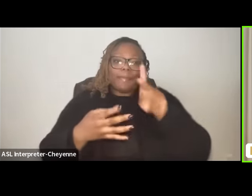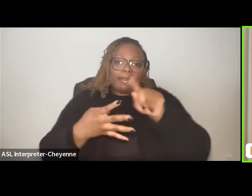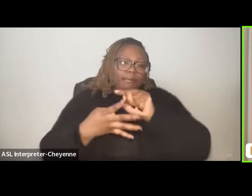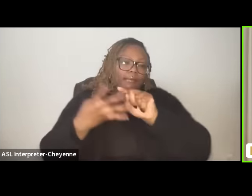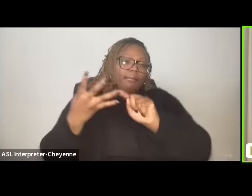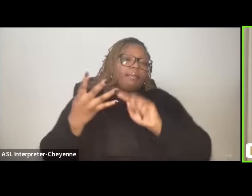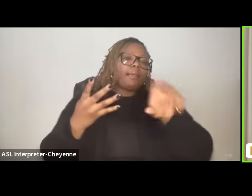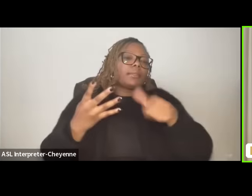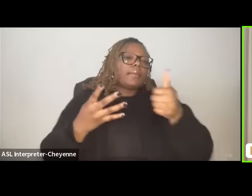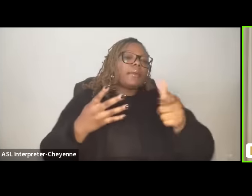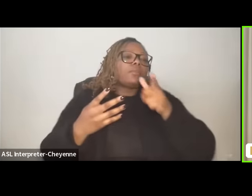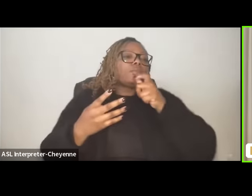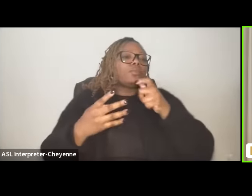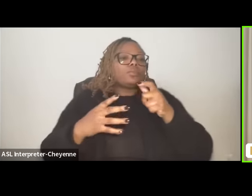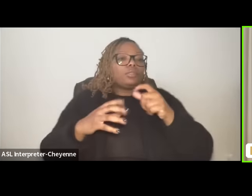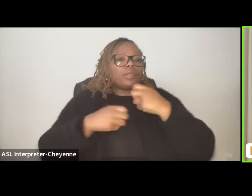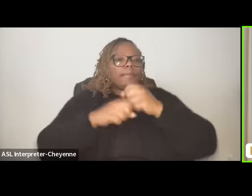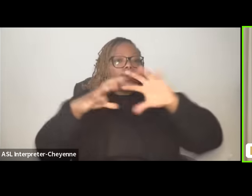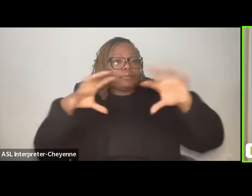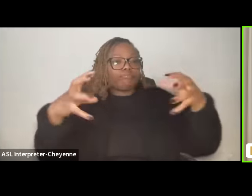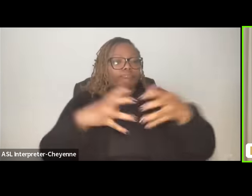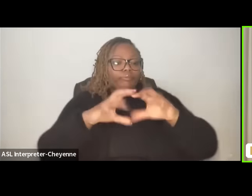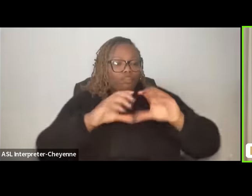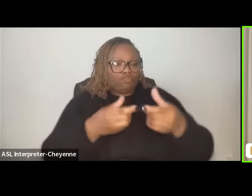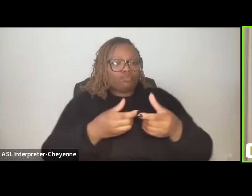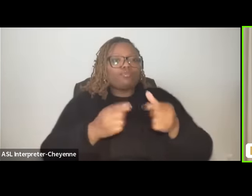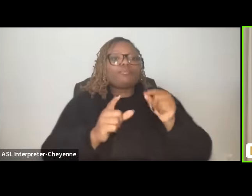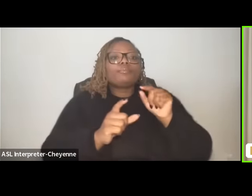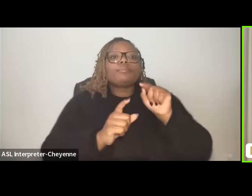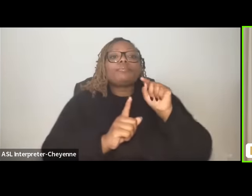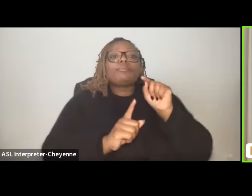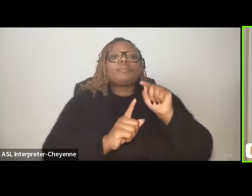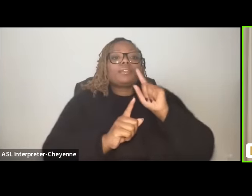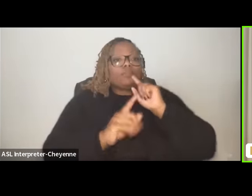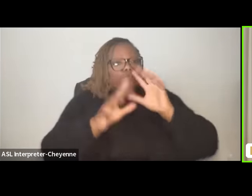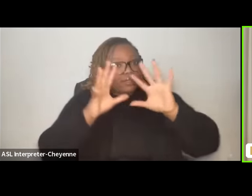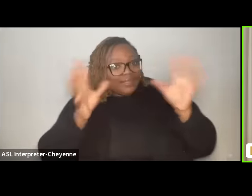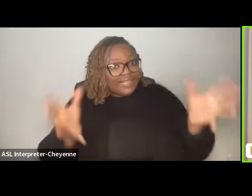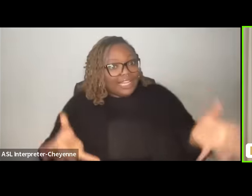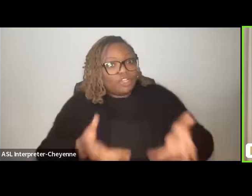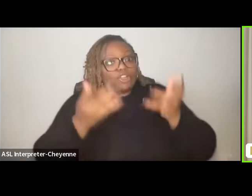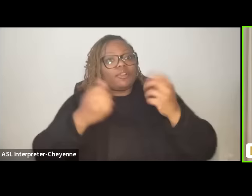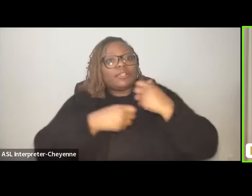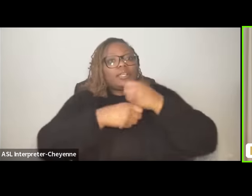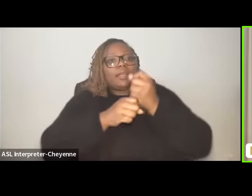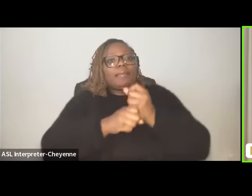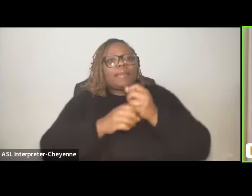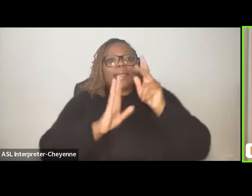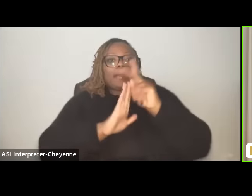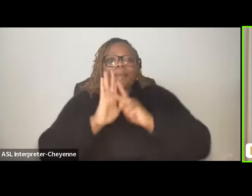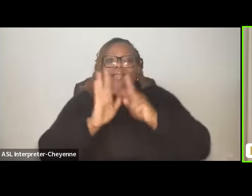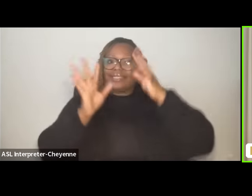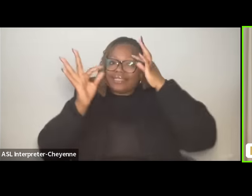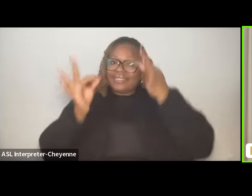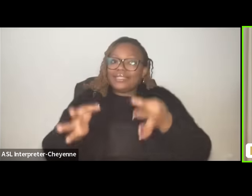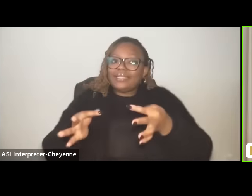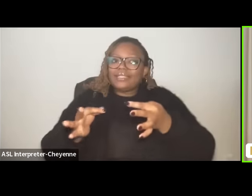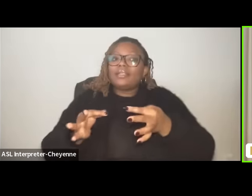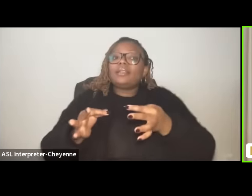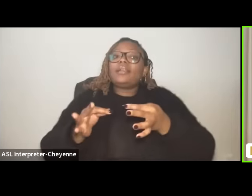um who form this Core Group um that are pushing are making policy decisions and pushing for things